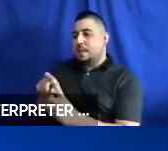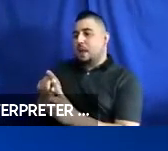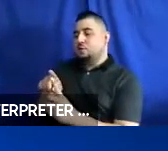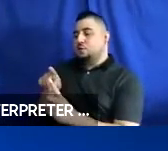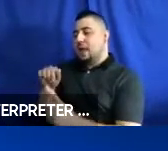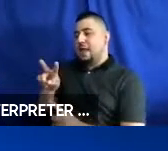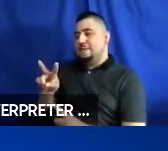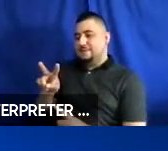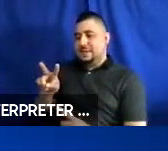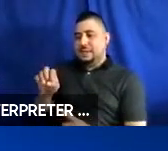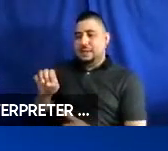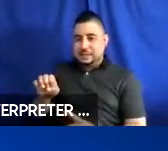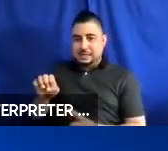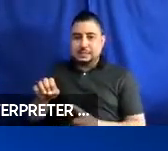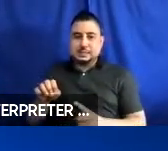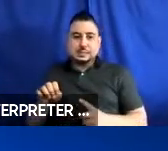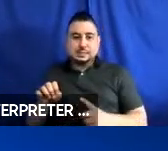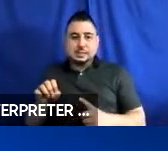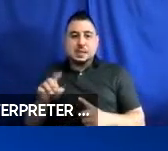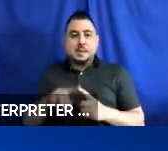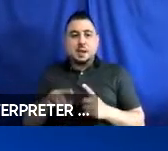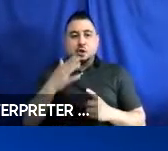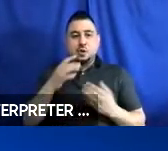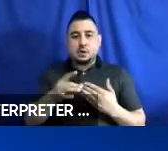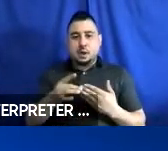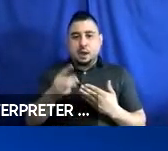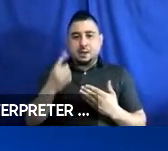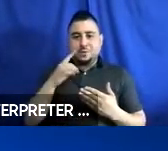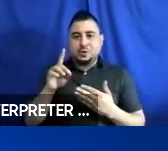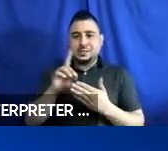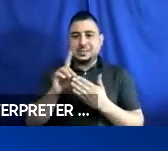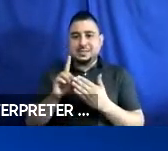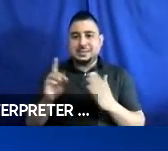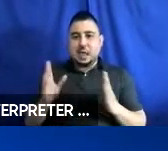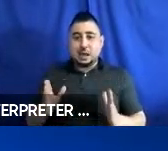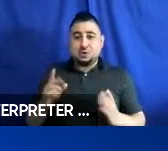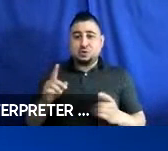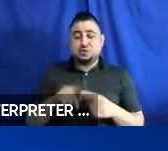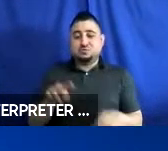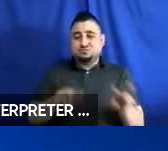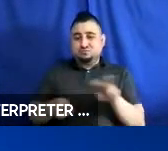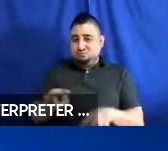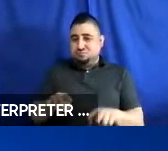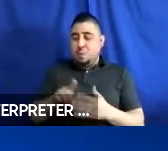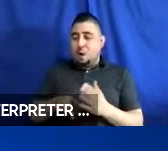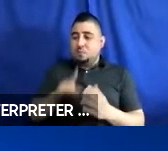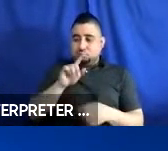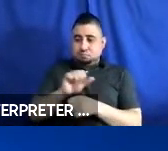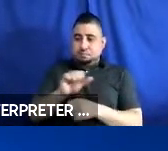is a good guide for designers to look at what their needs are. We will discuss those. I